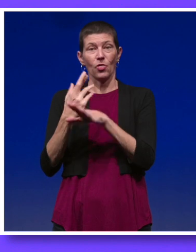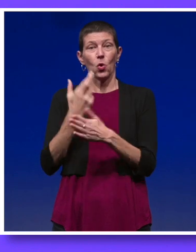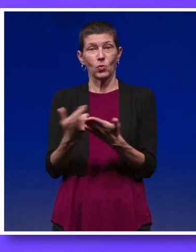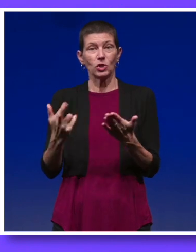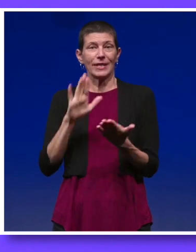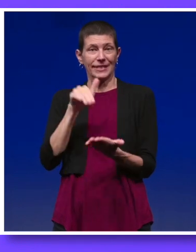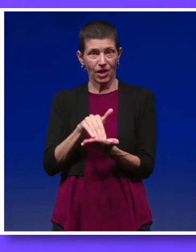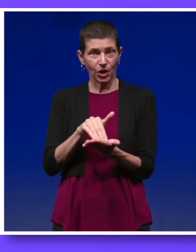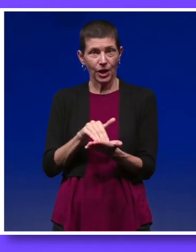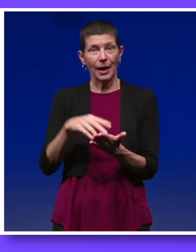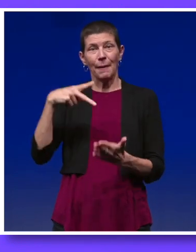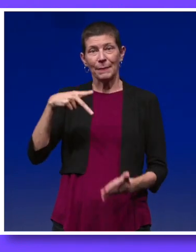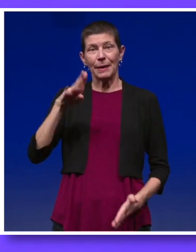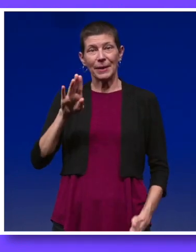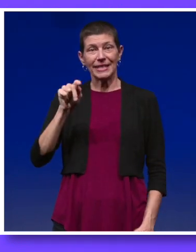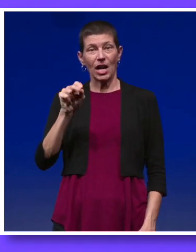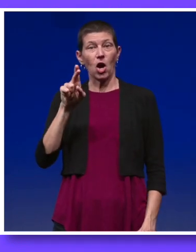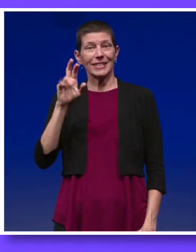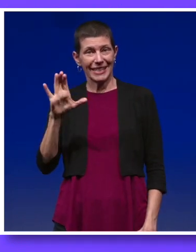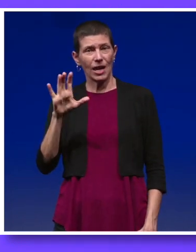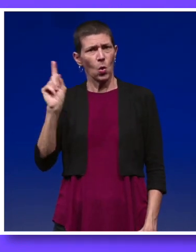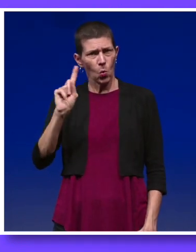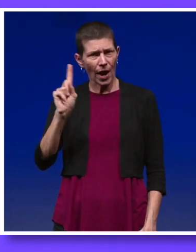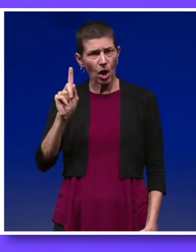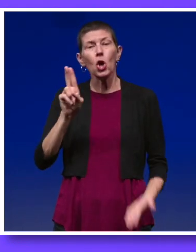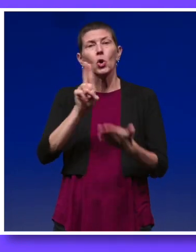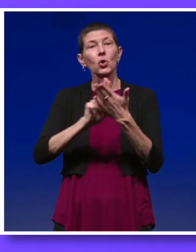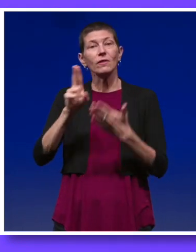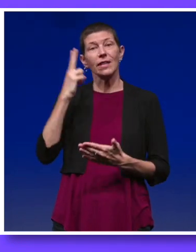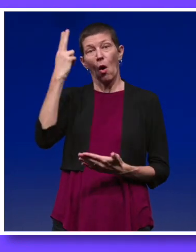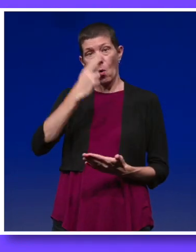PBTRC is located at the University of Hawaii